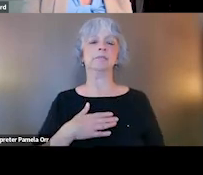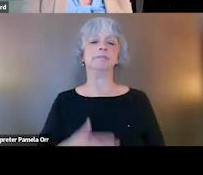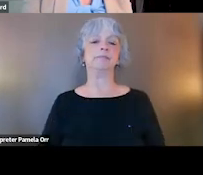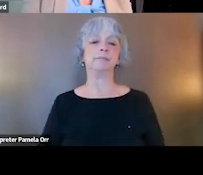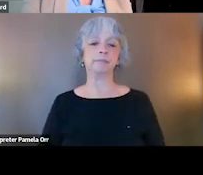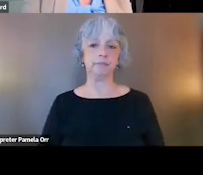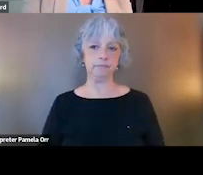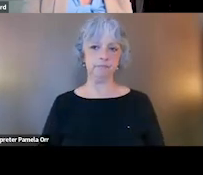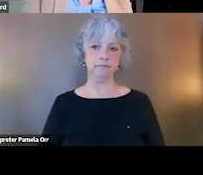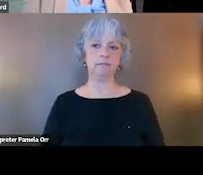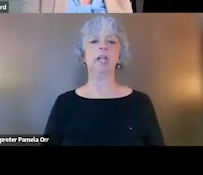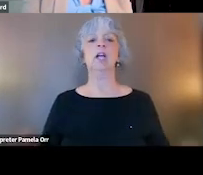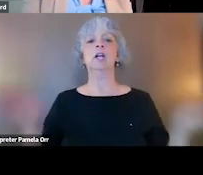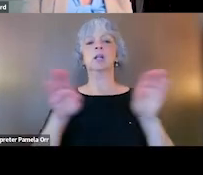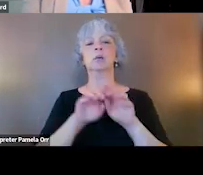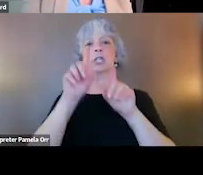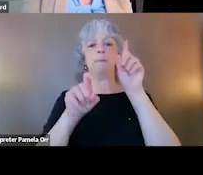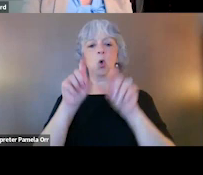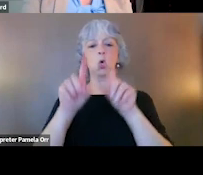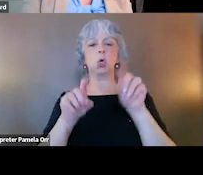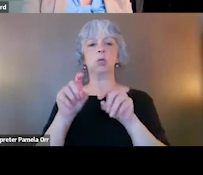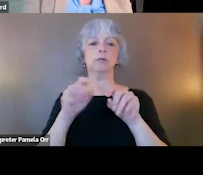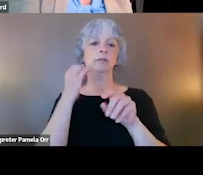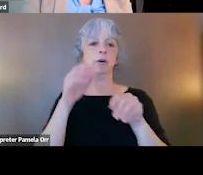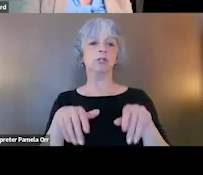And we also just had a closing poll pop up if you'd like to provide some feedback.